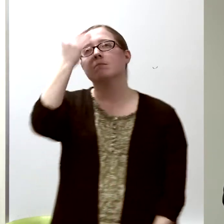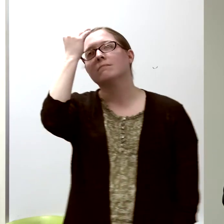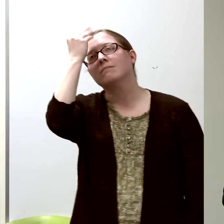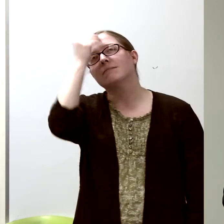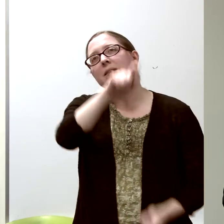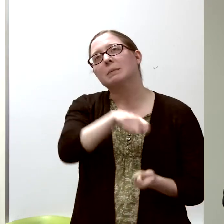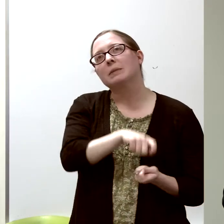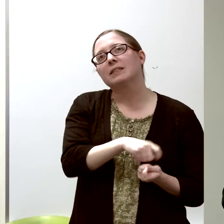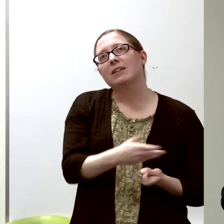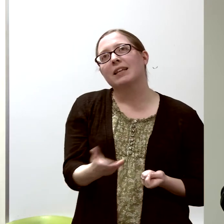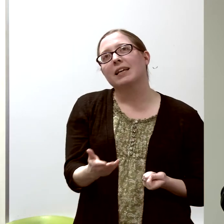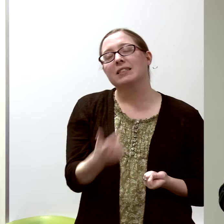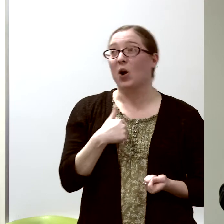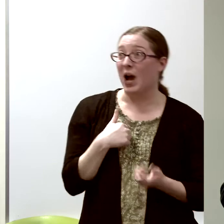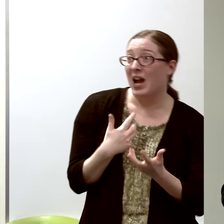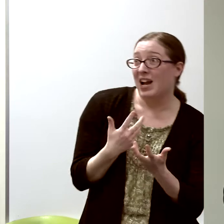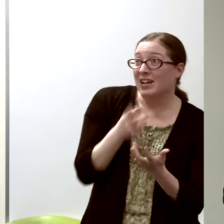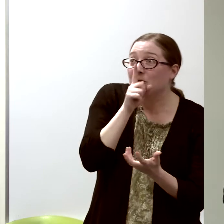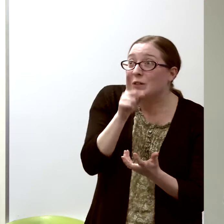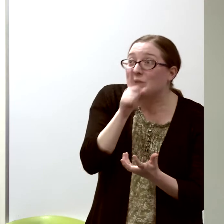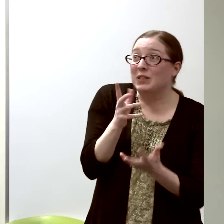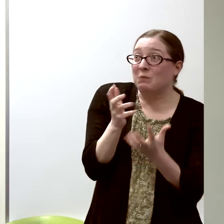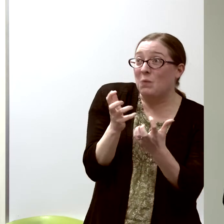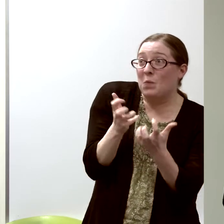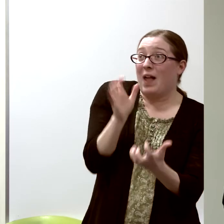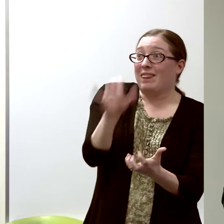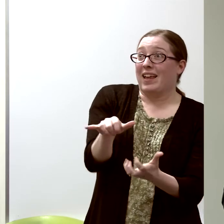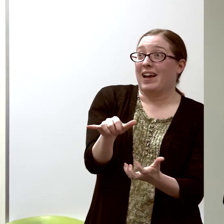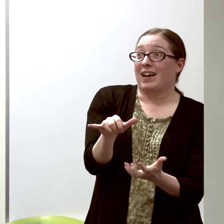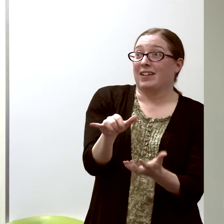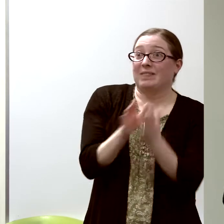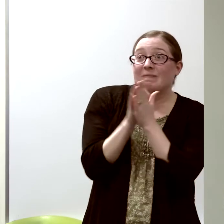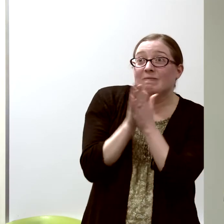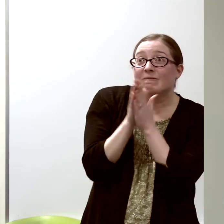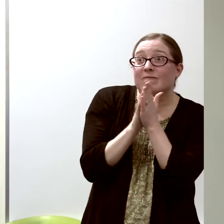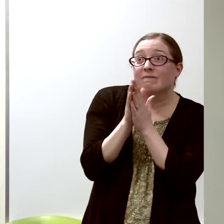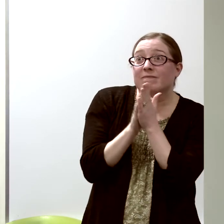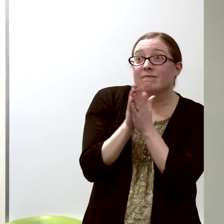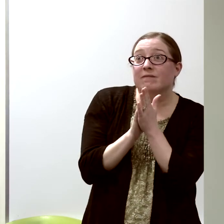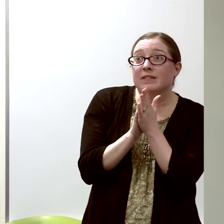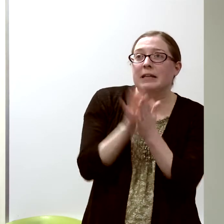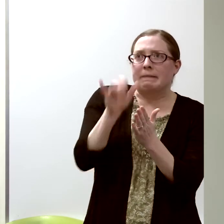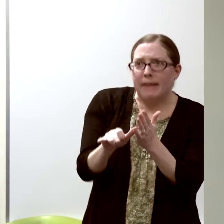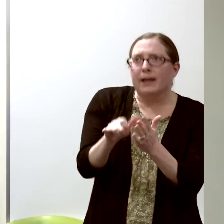you know, that, "I really want this. "This is what I want to do with my career."